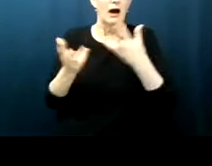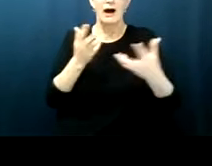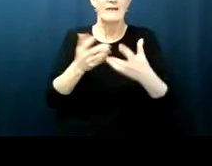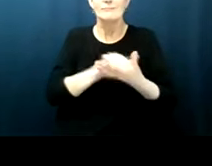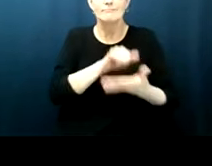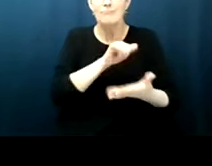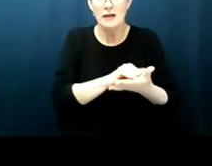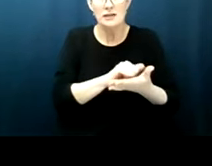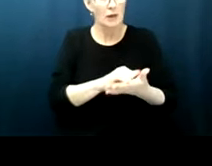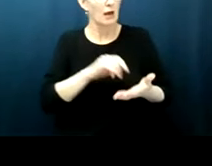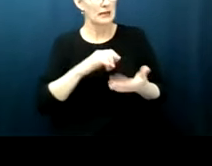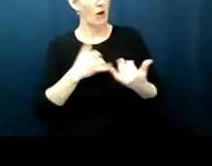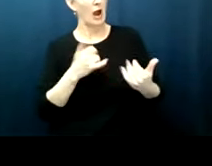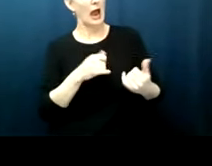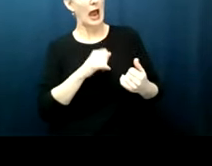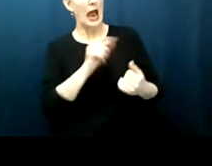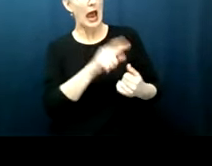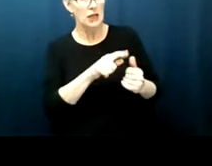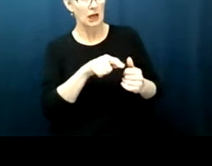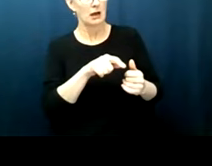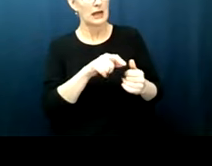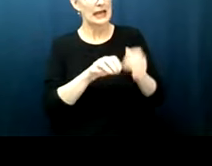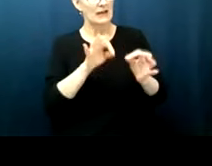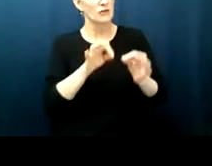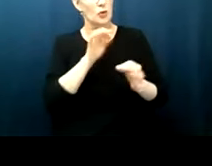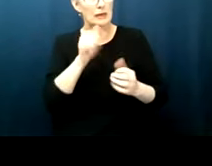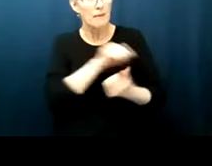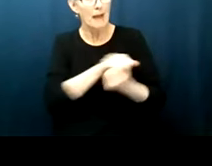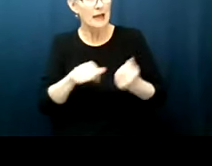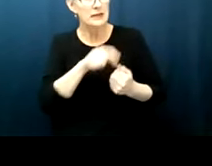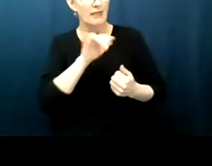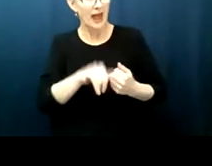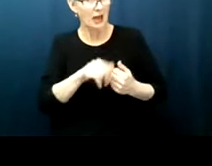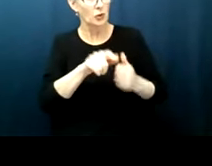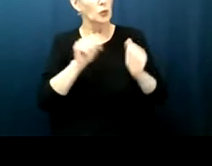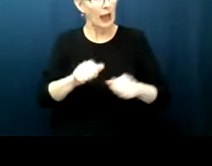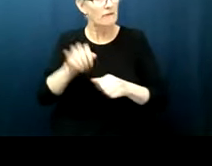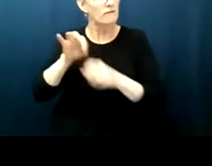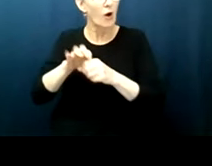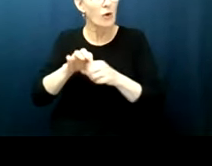to vote and of course none of them raised their hand but the truth is that if you were white and